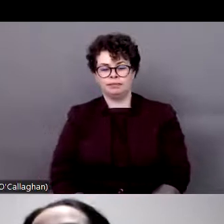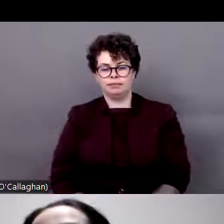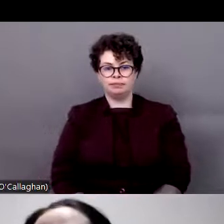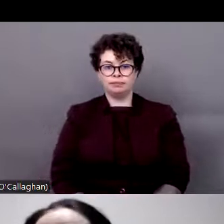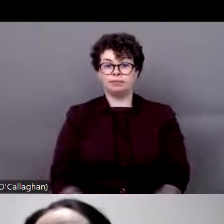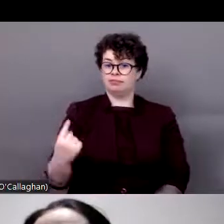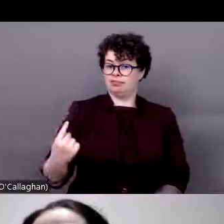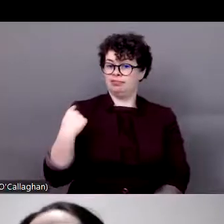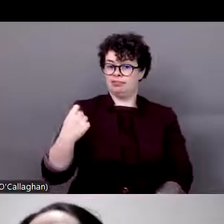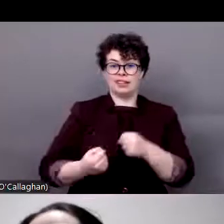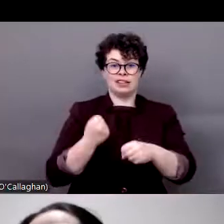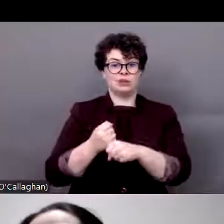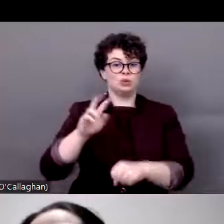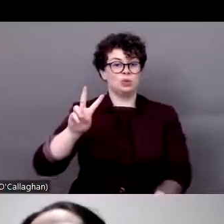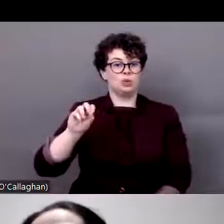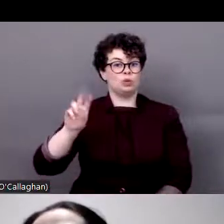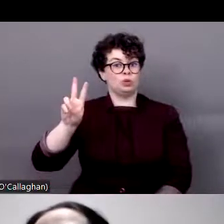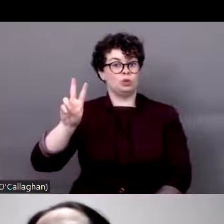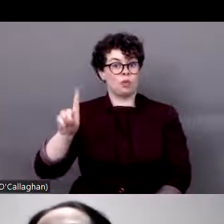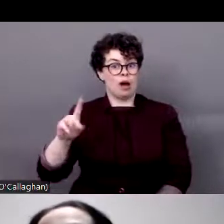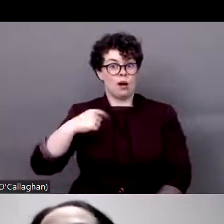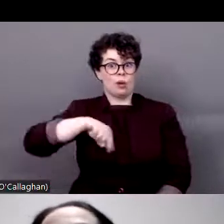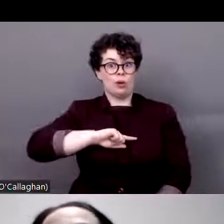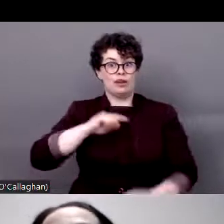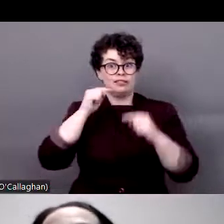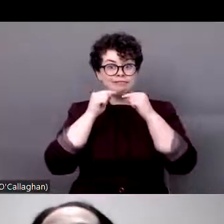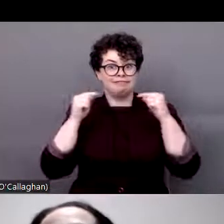were very happy with the results